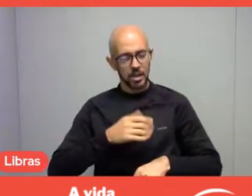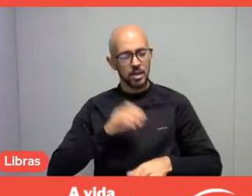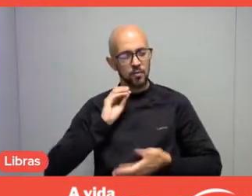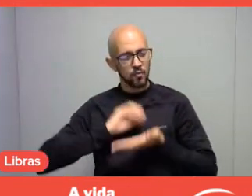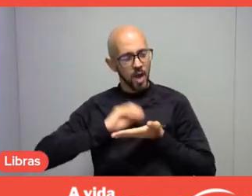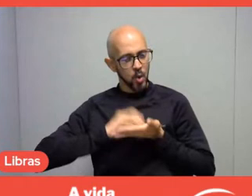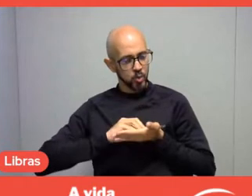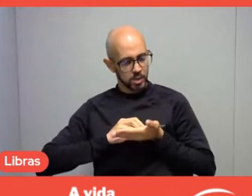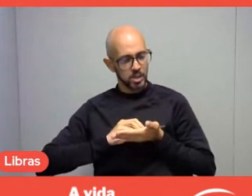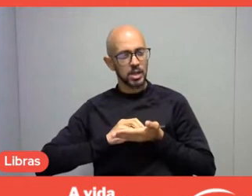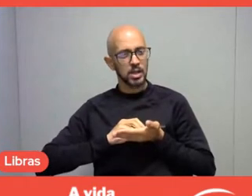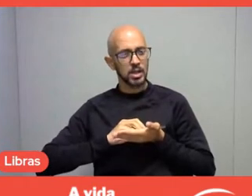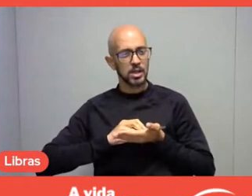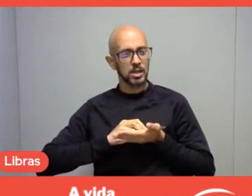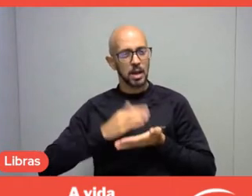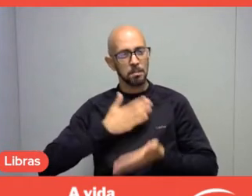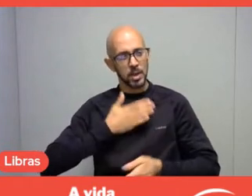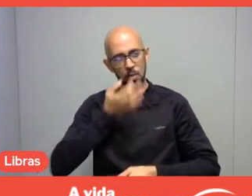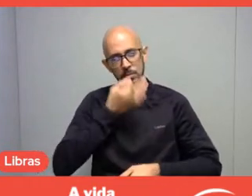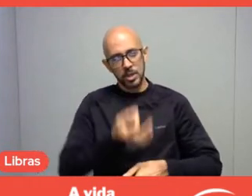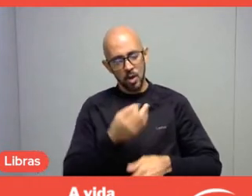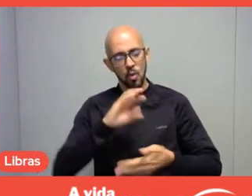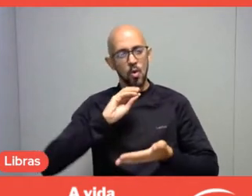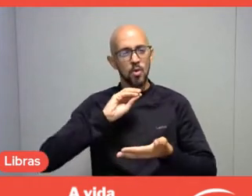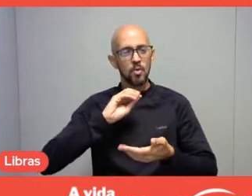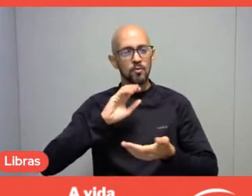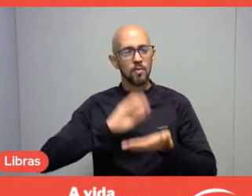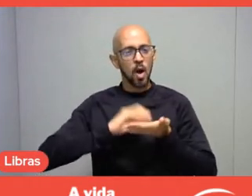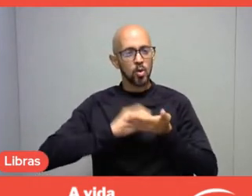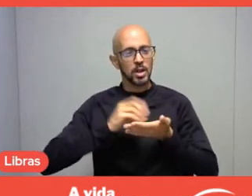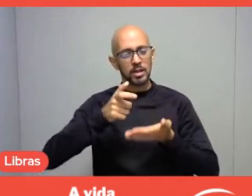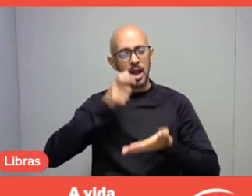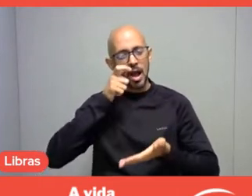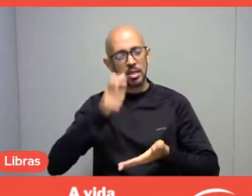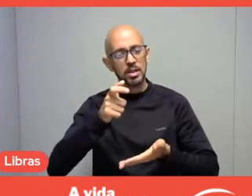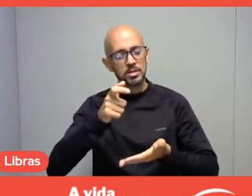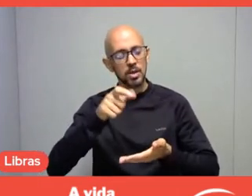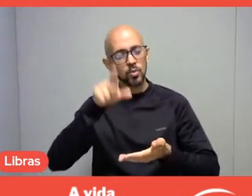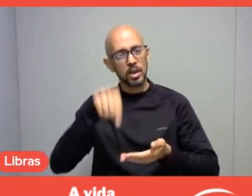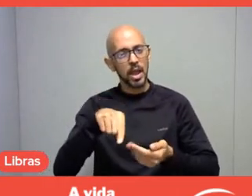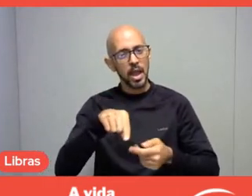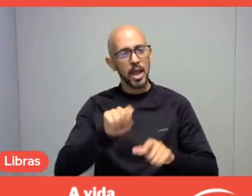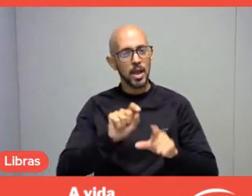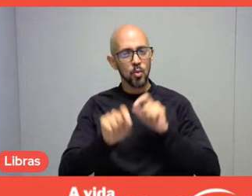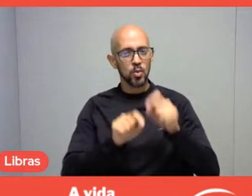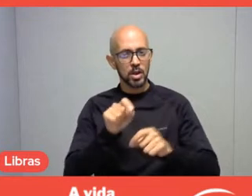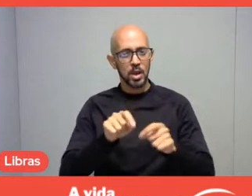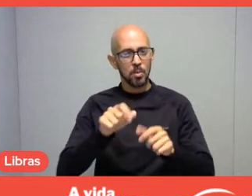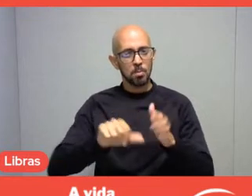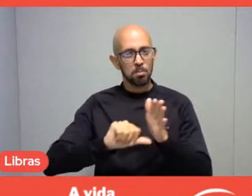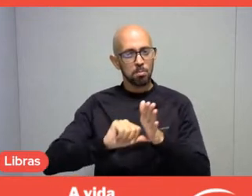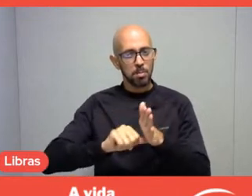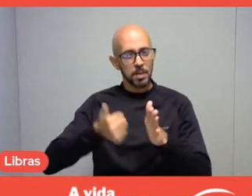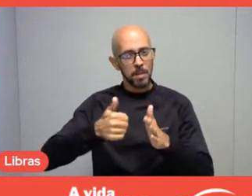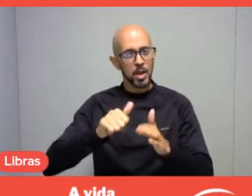to pay a little more attention to what I think is the first step in a professional's journey: